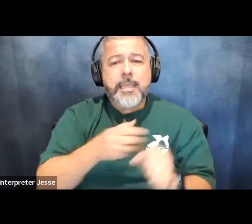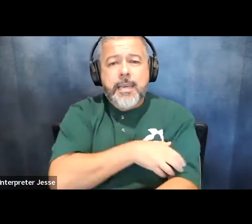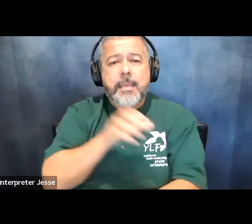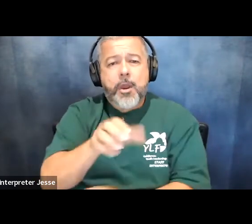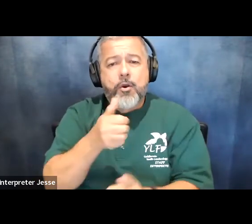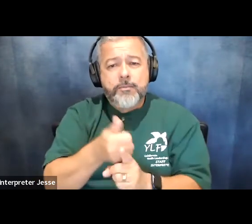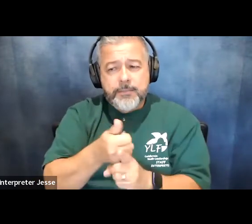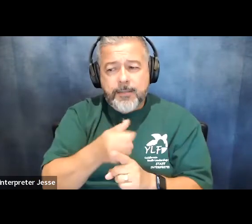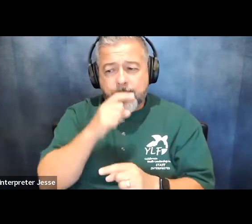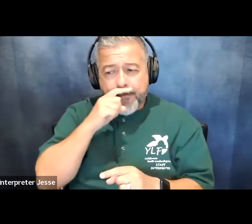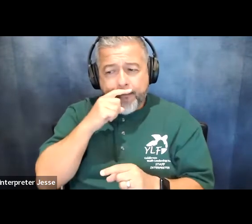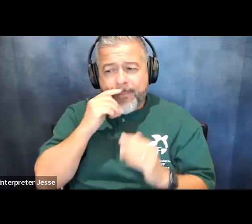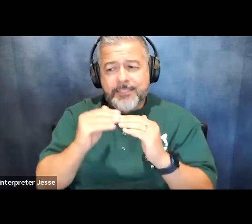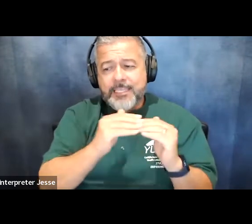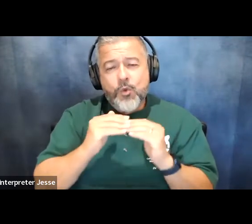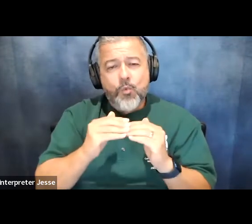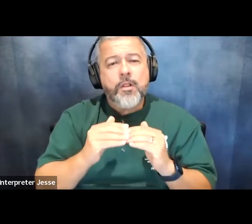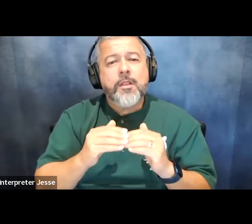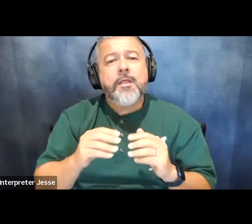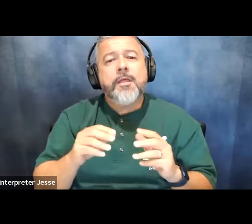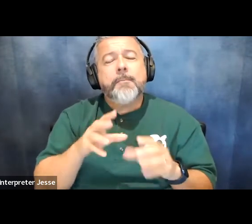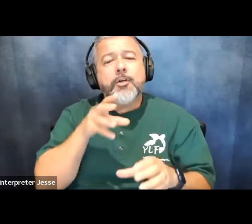as equal and productive participants in the american dream